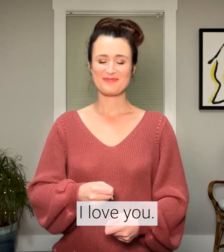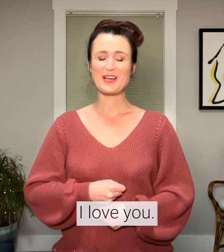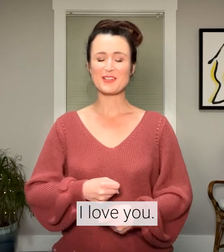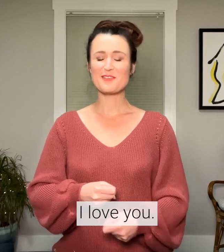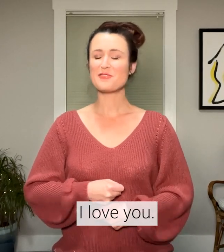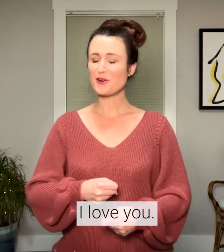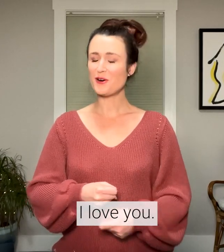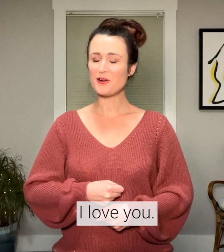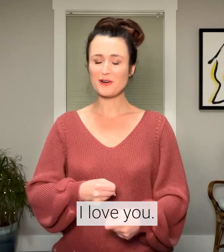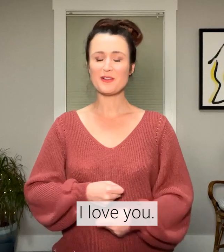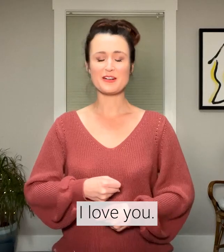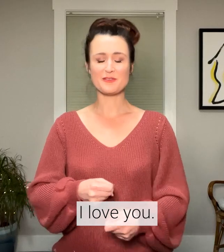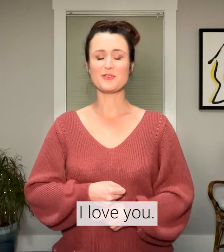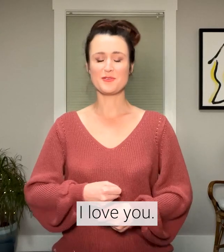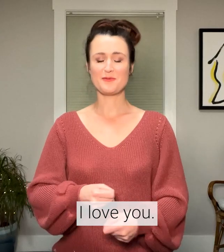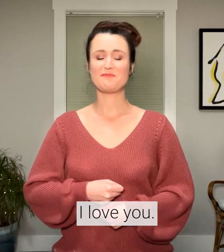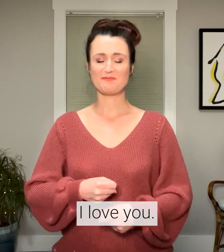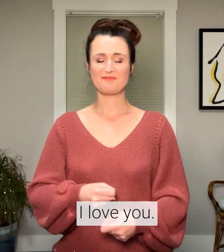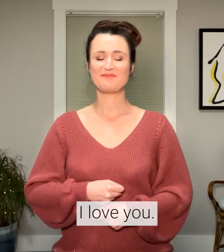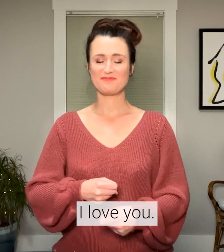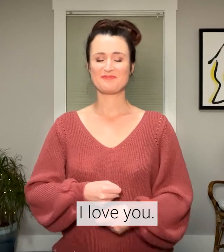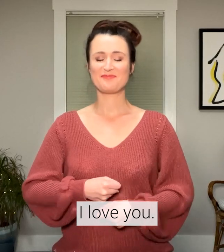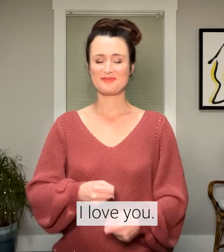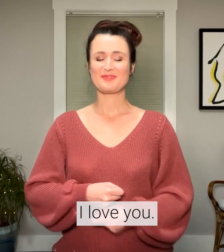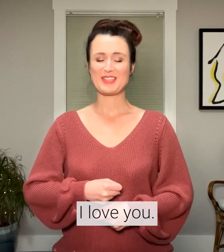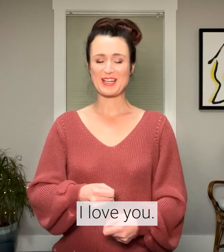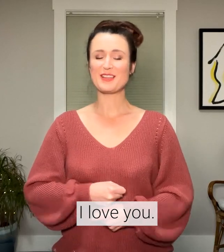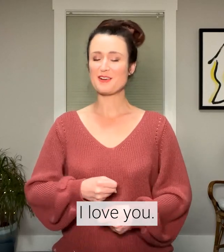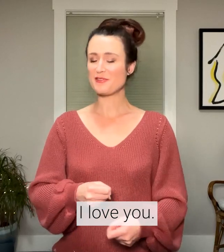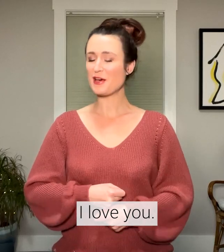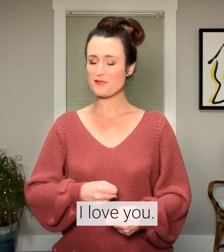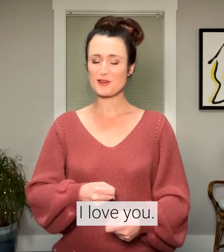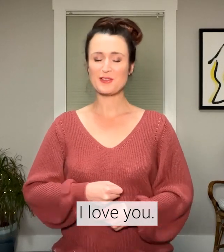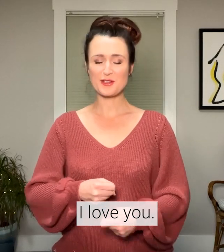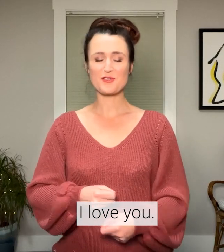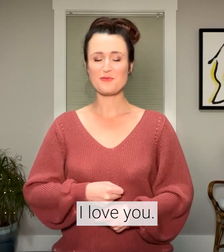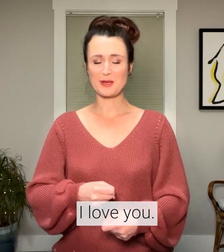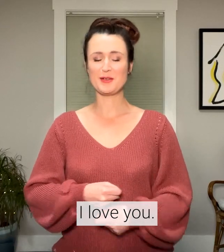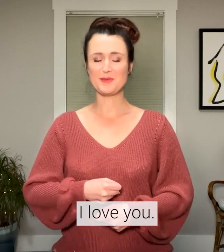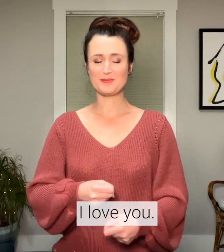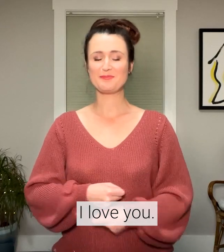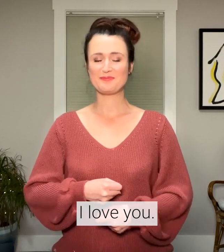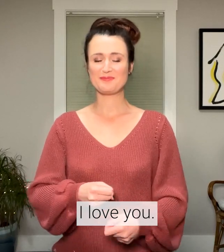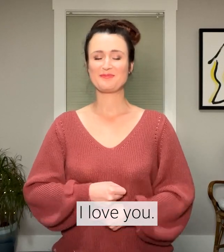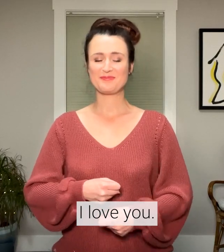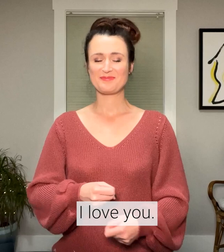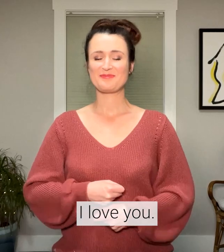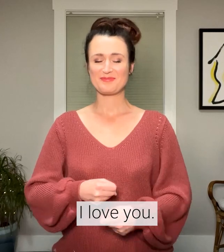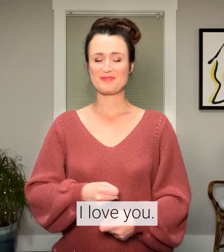I love all of you. I love everything you’ve been.